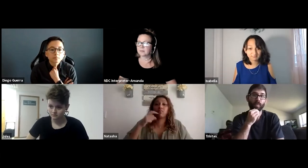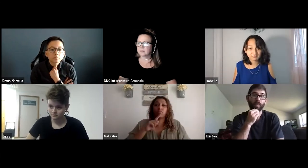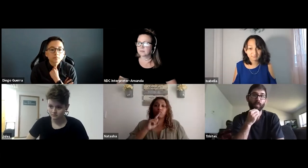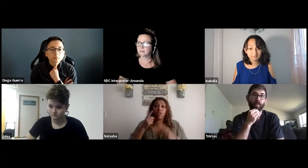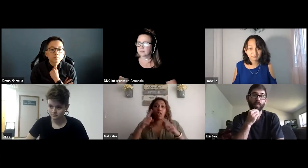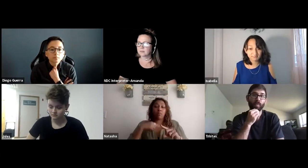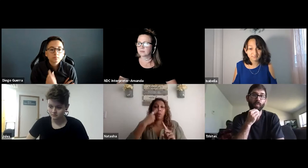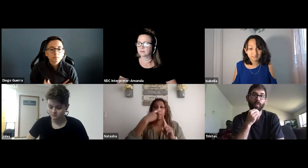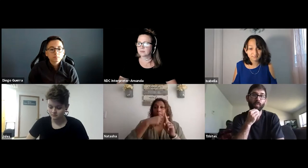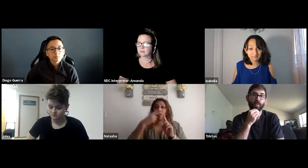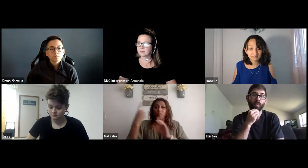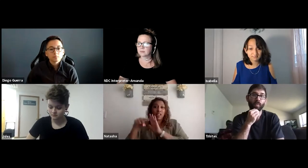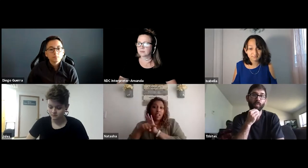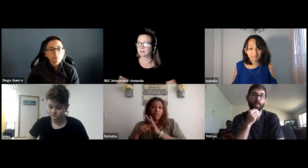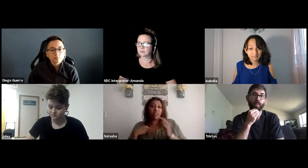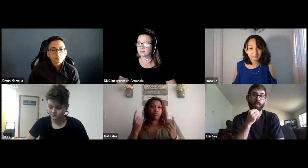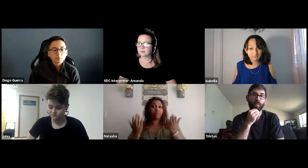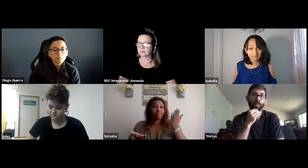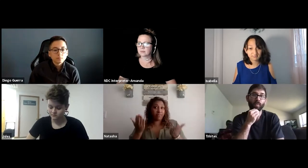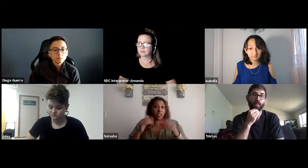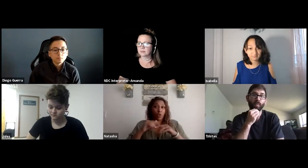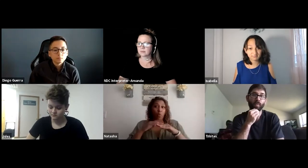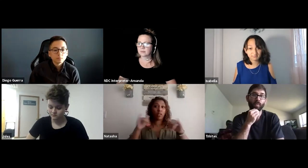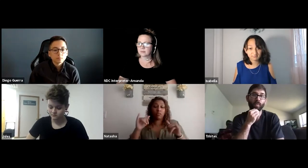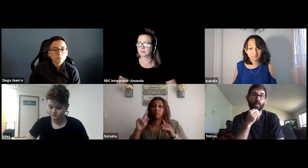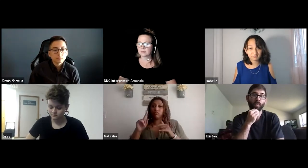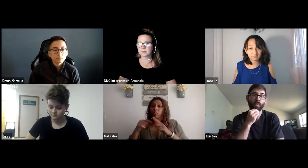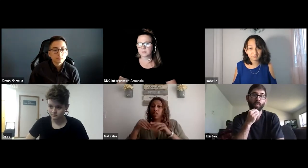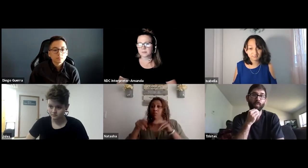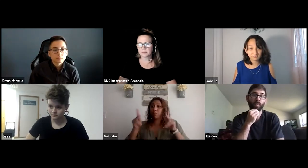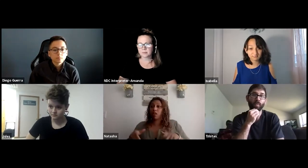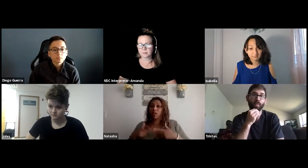I have a similar experience to the panelists.